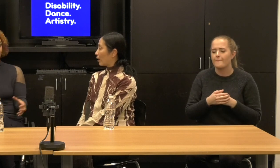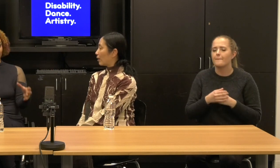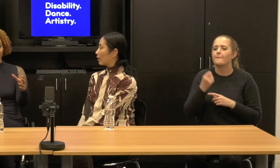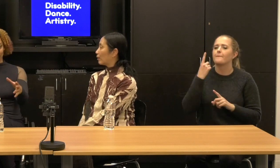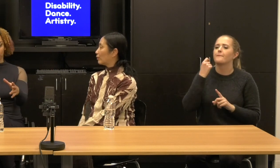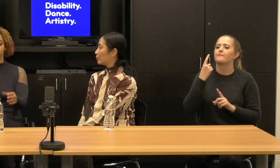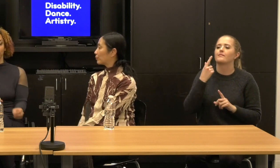to be done here.